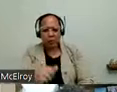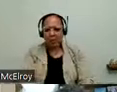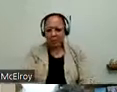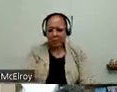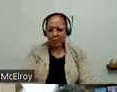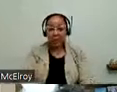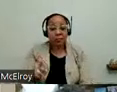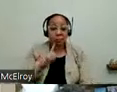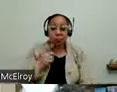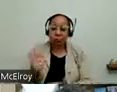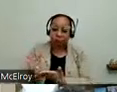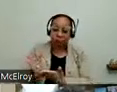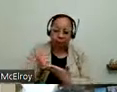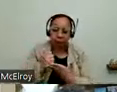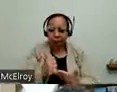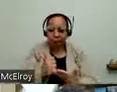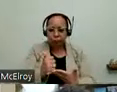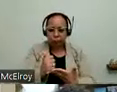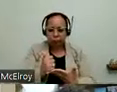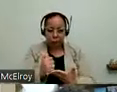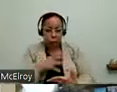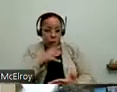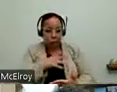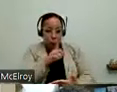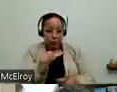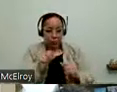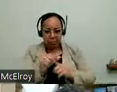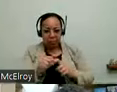mentor for other women with disabilities. And she really helped